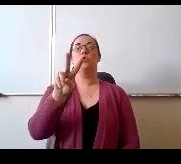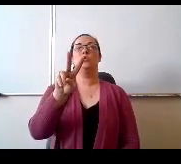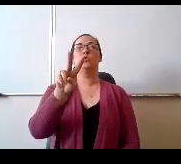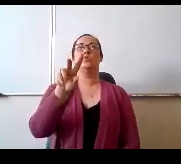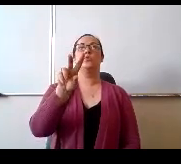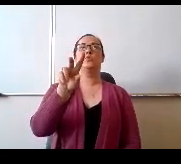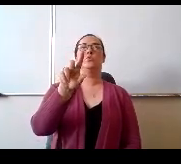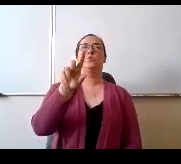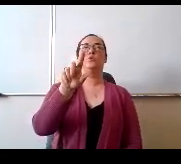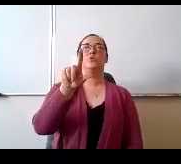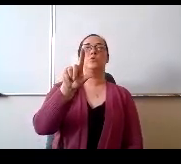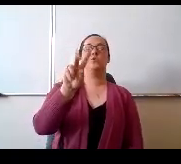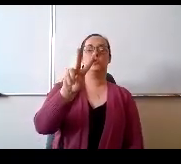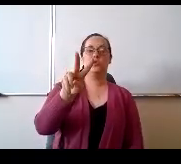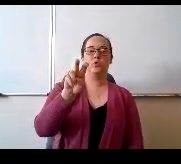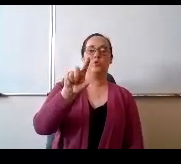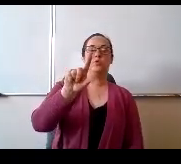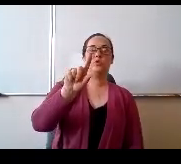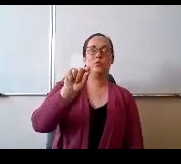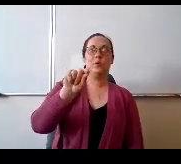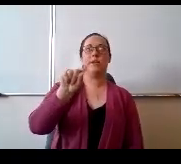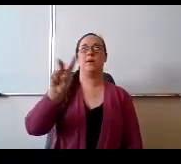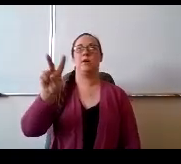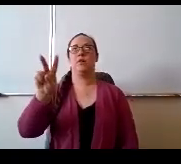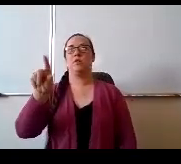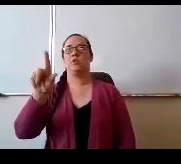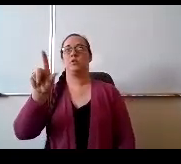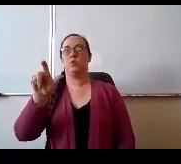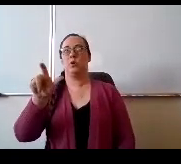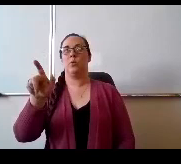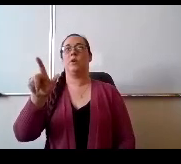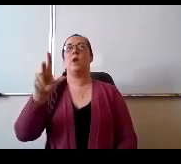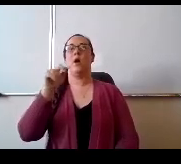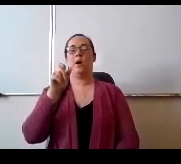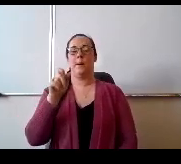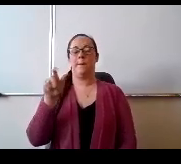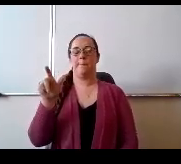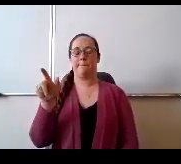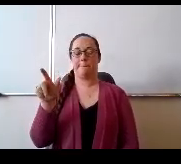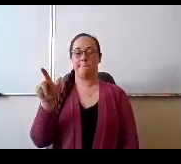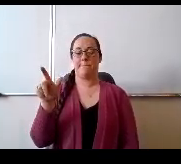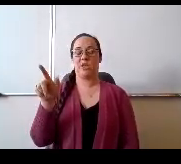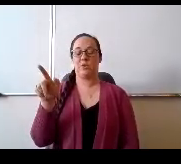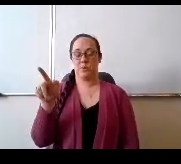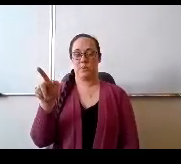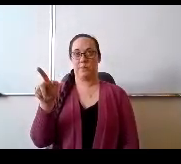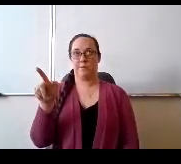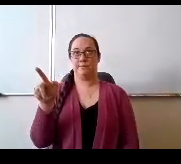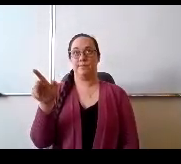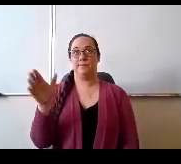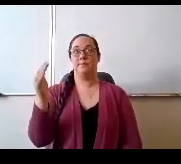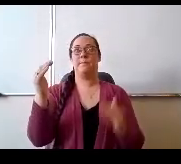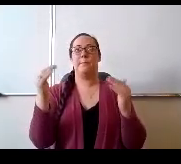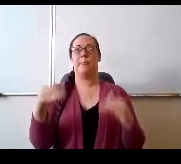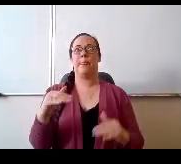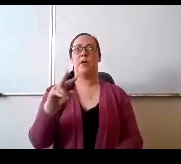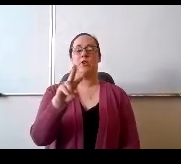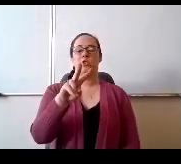approval of resolutions for the non renewal of the contract. A probationary teachers two 2221 approval